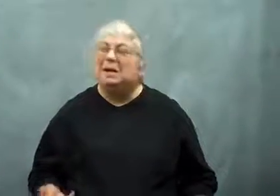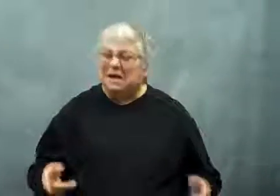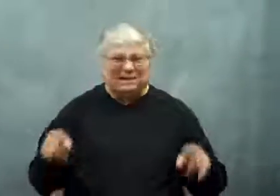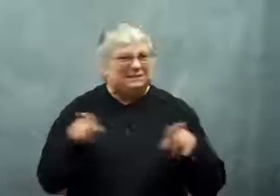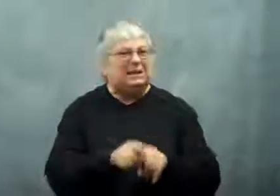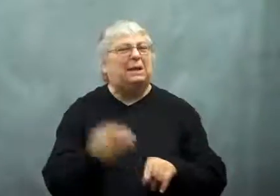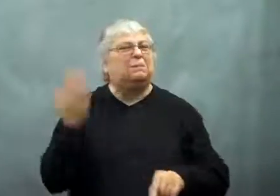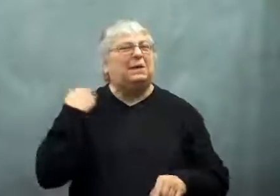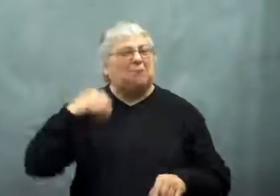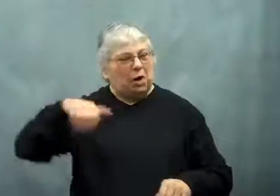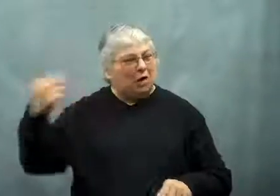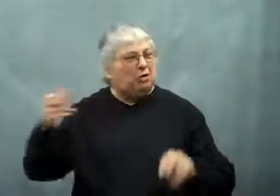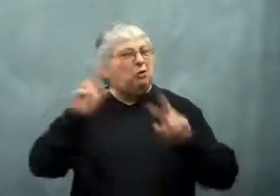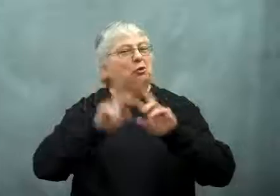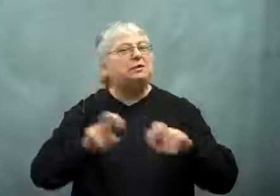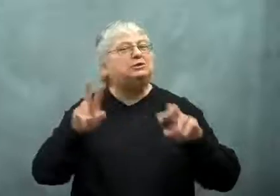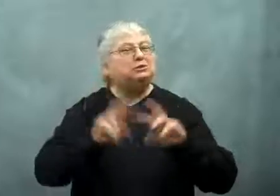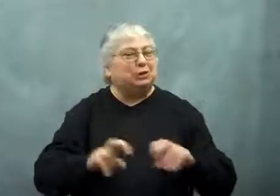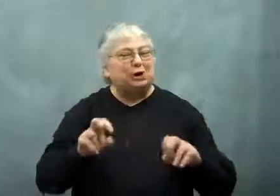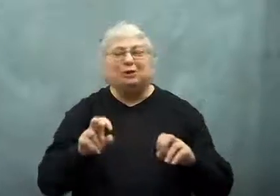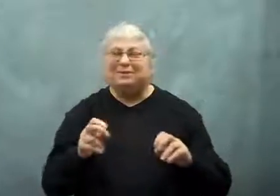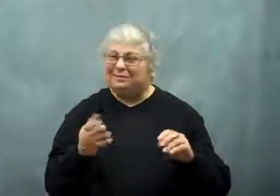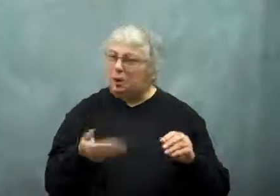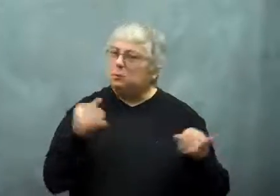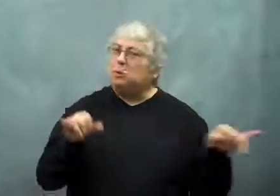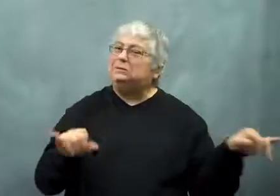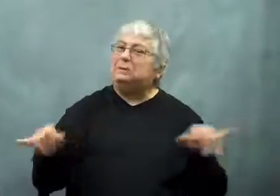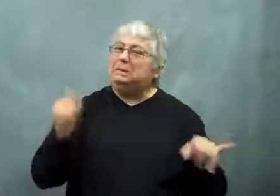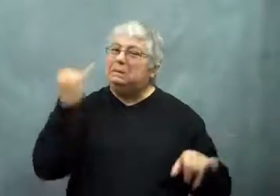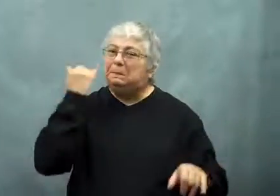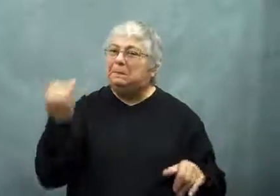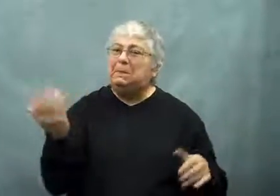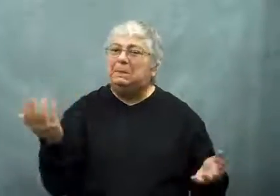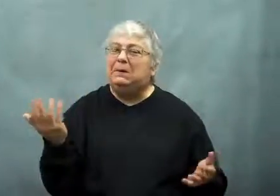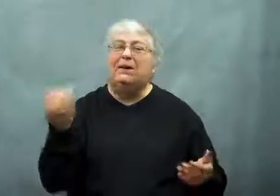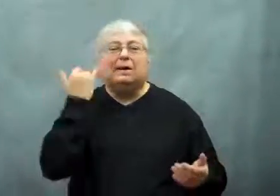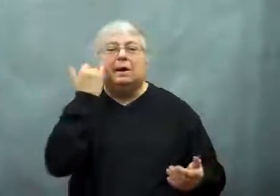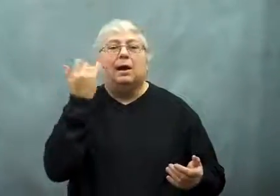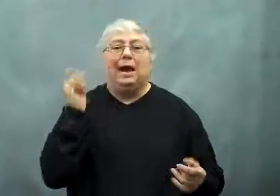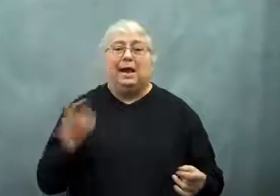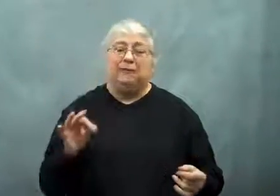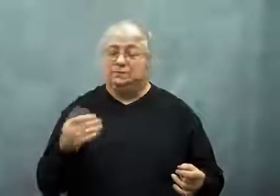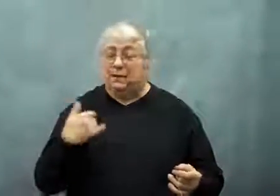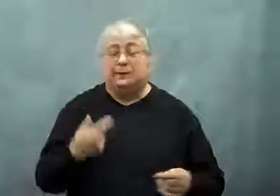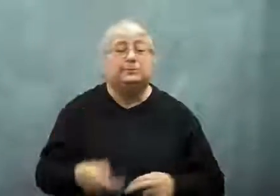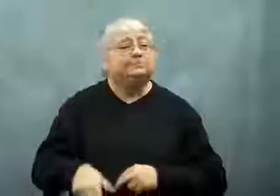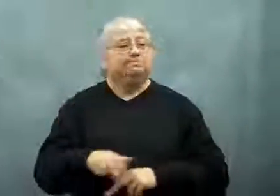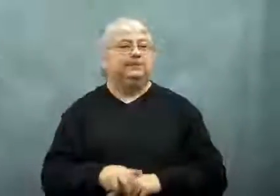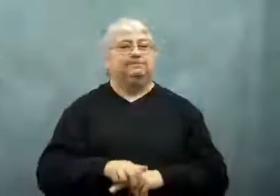This is similar to other research in the past.